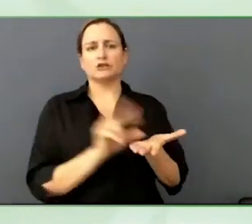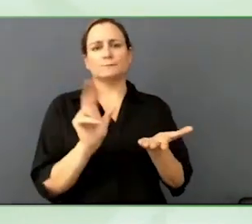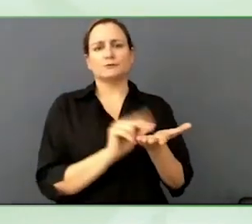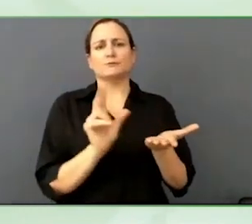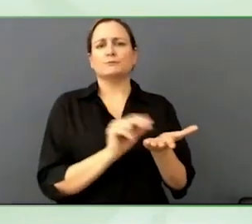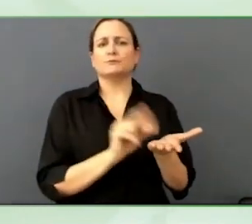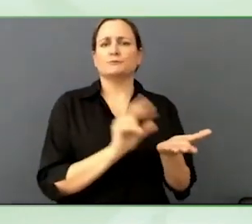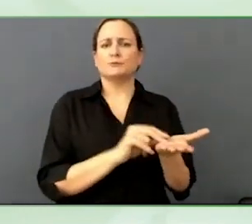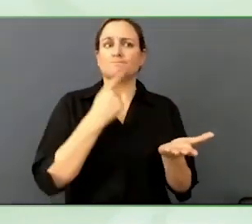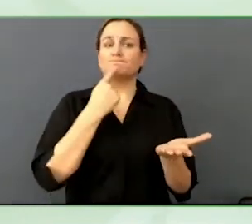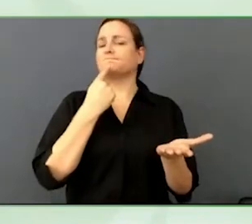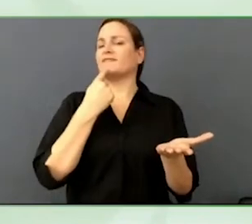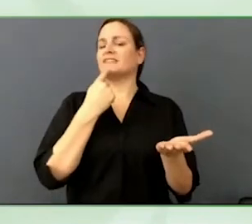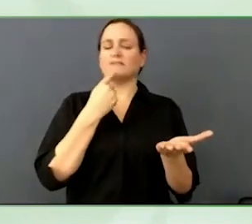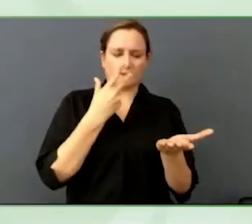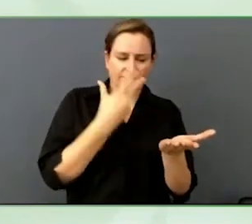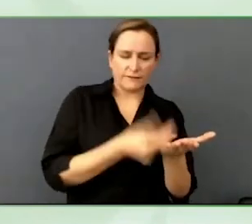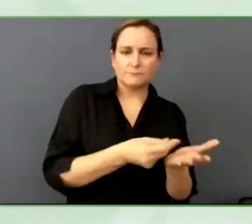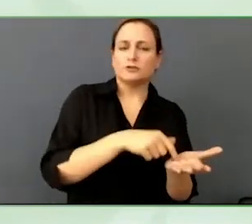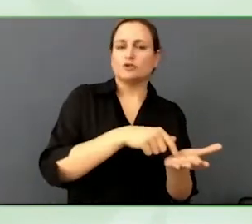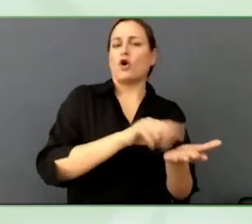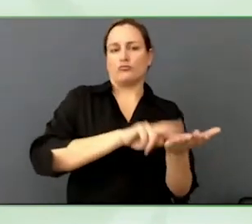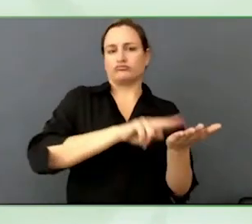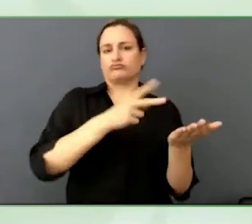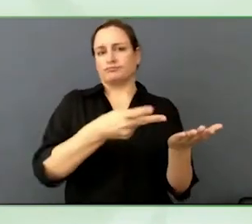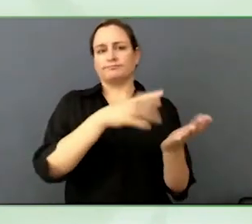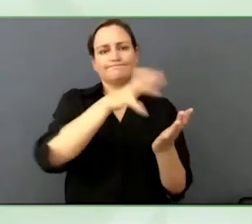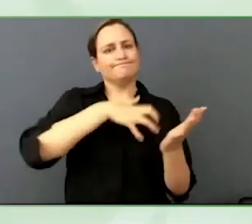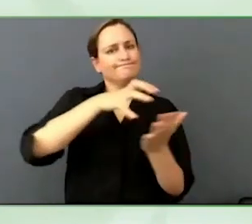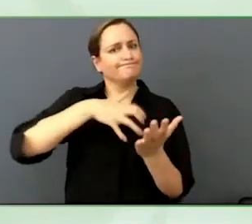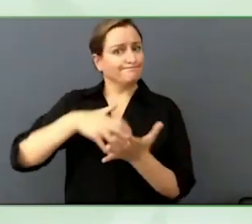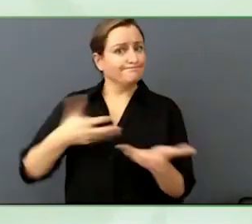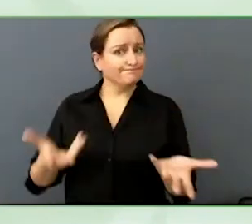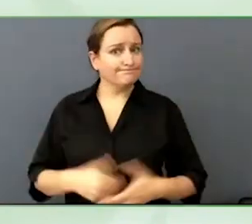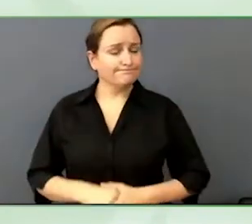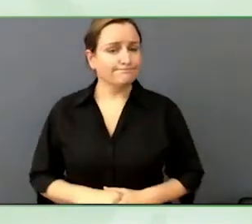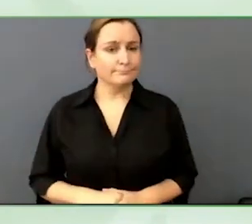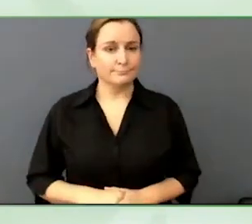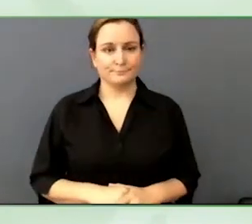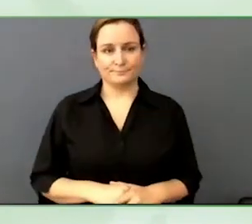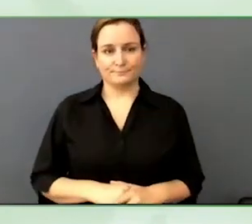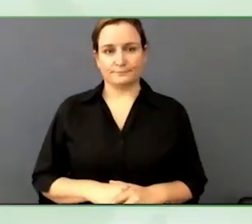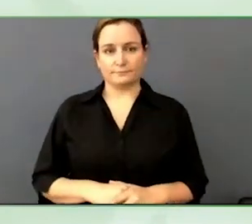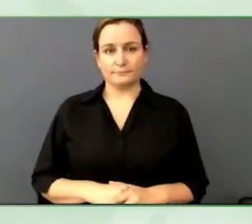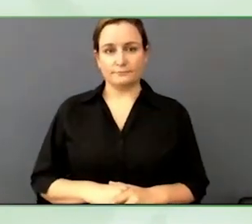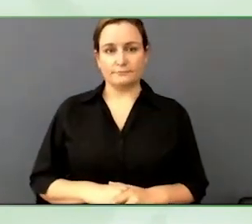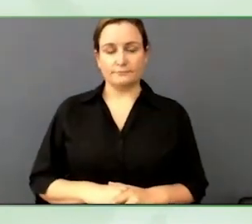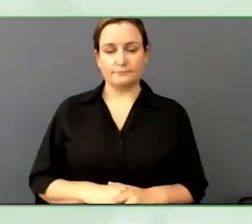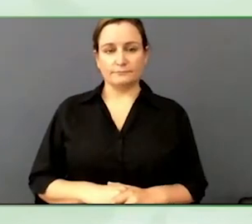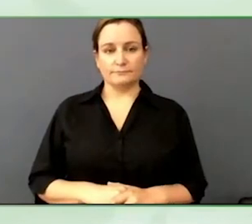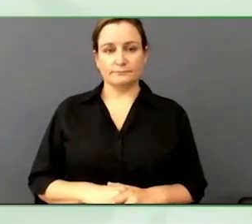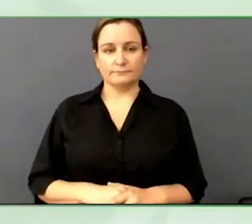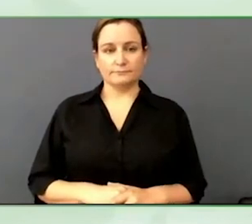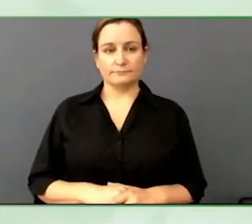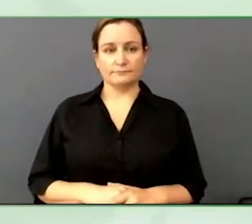When you say live there is like the live event or live happening